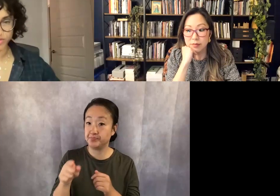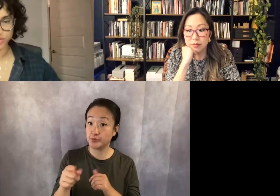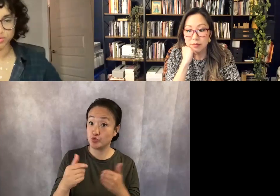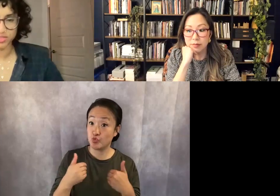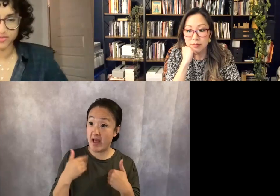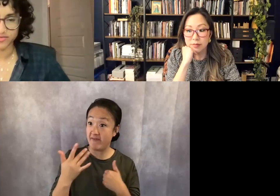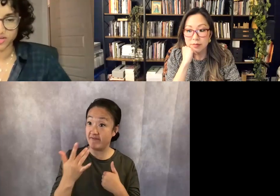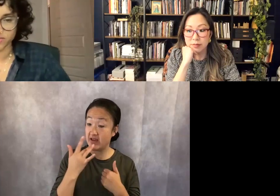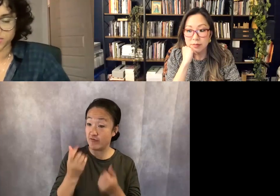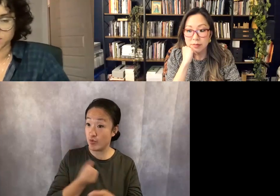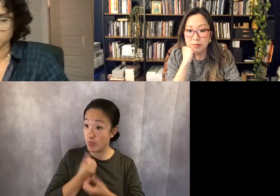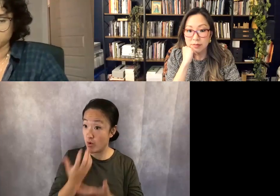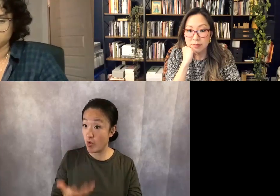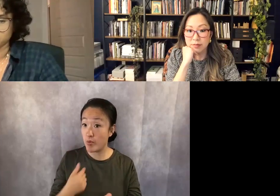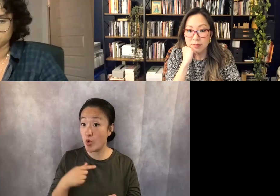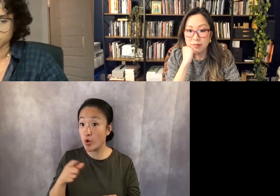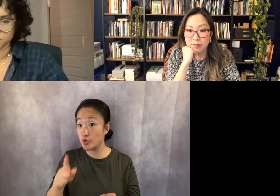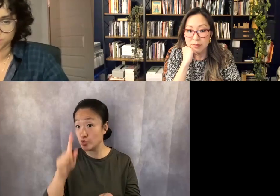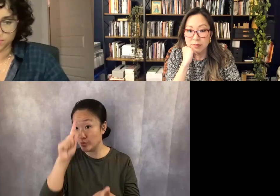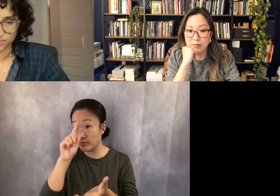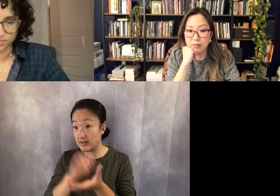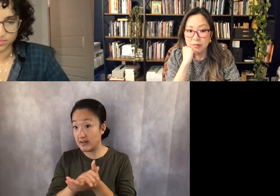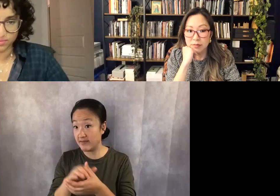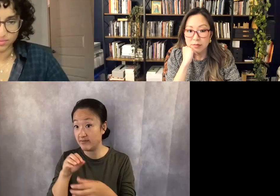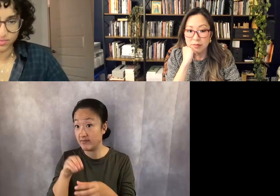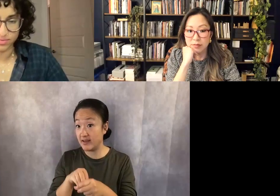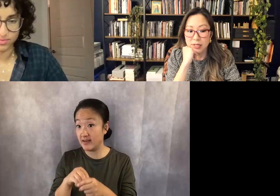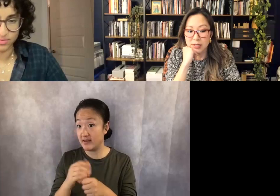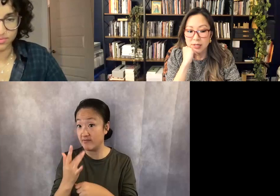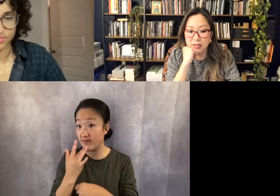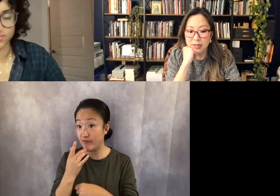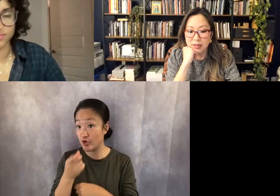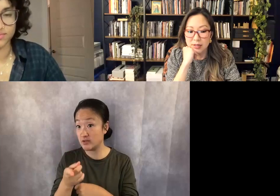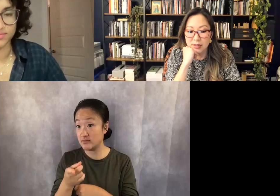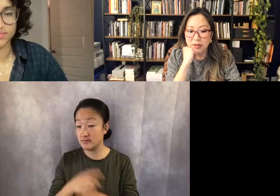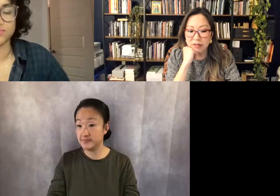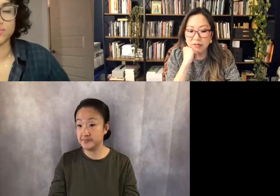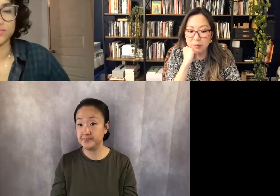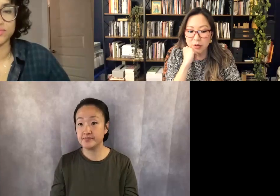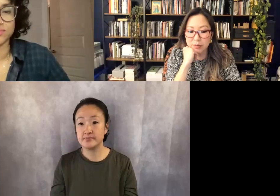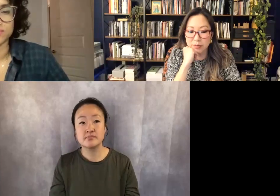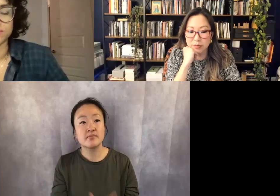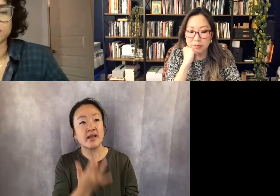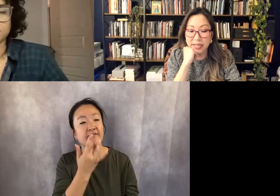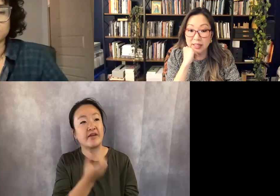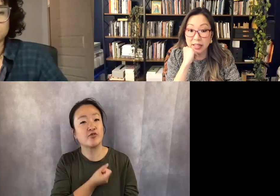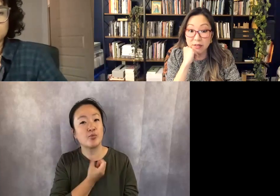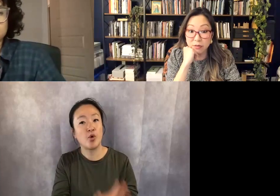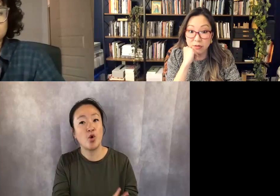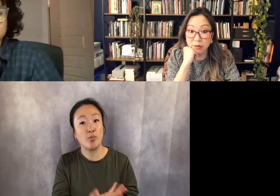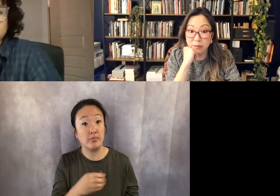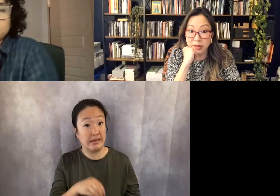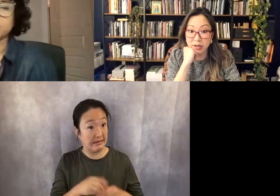poem, or do you believe in favorites in general? Favorite poem like in life, or from Bianca.